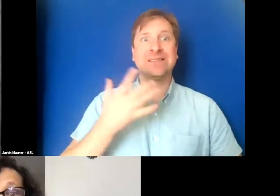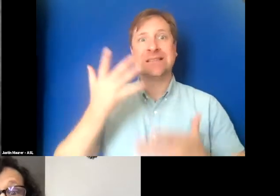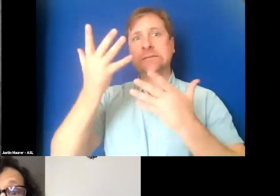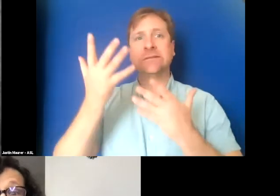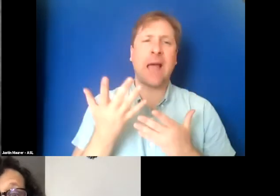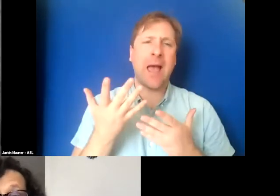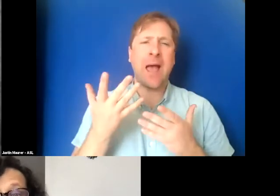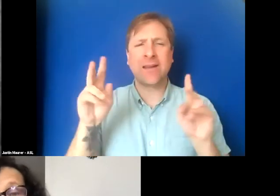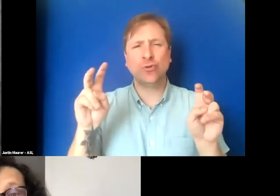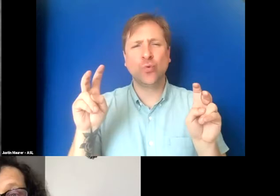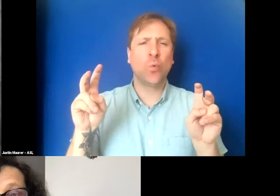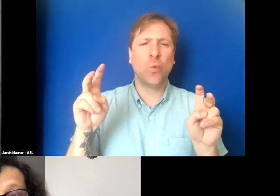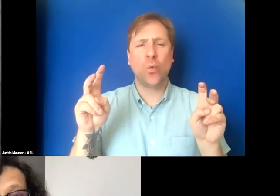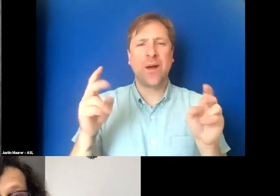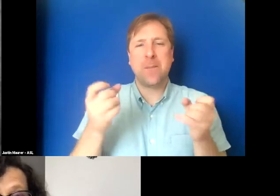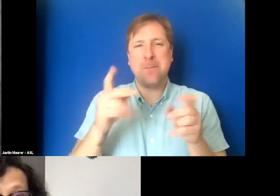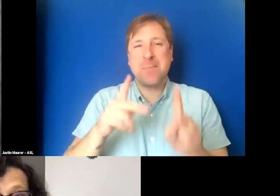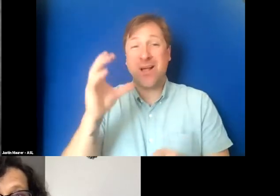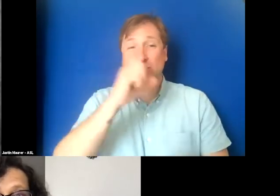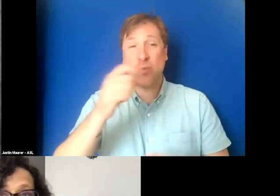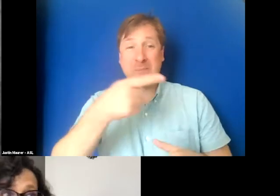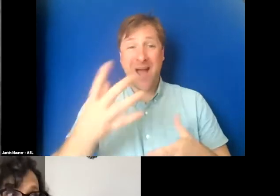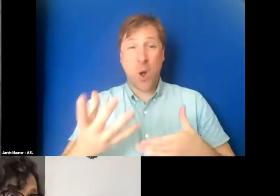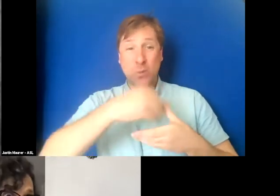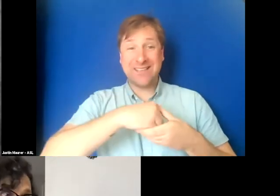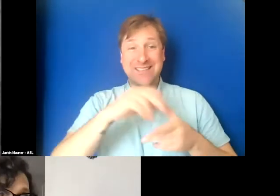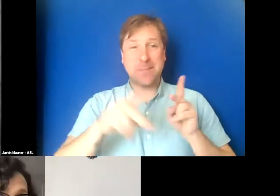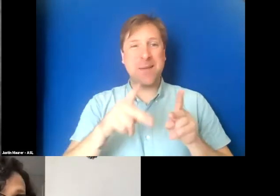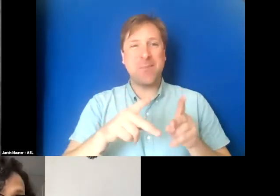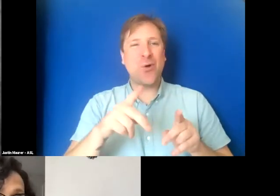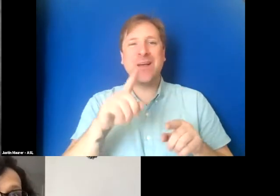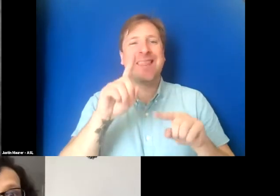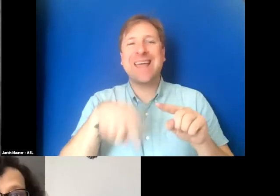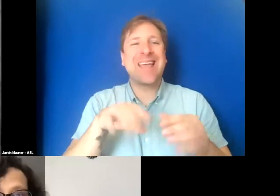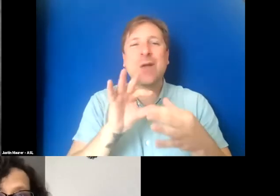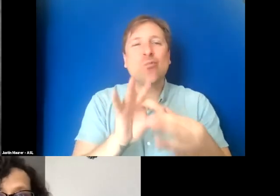And a lot of people assume that autistic people can't relate to nondisabled people